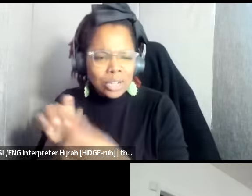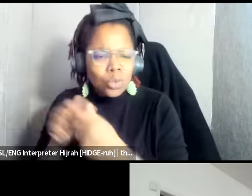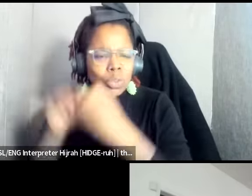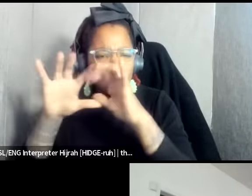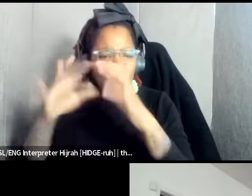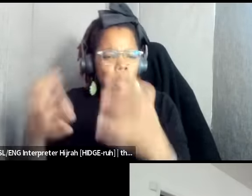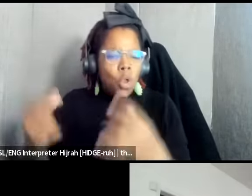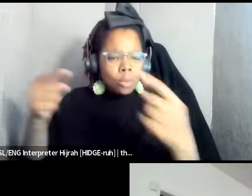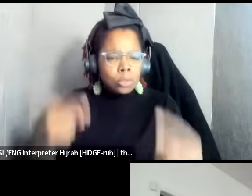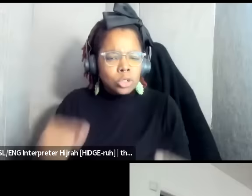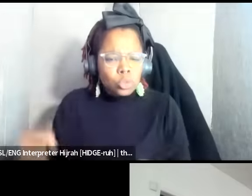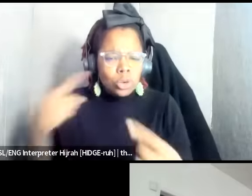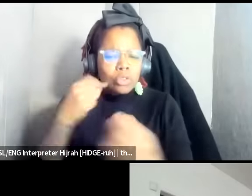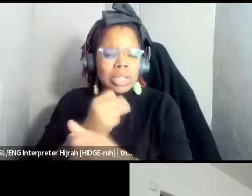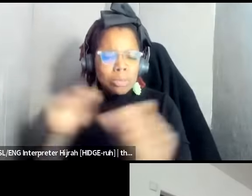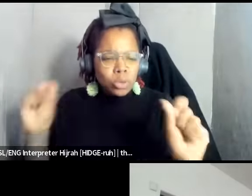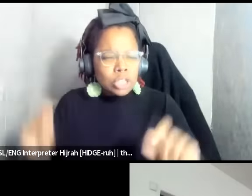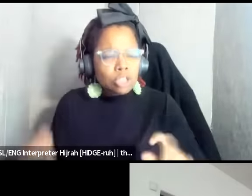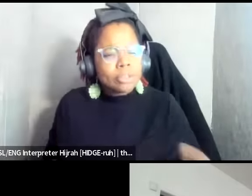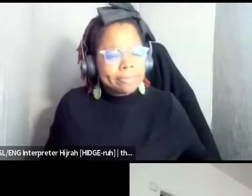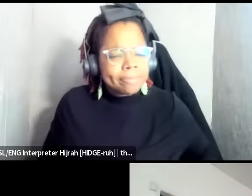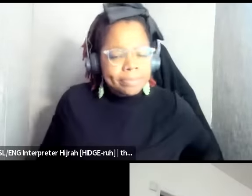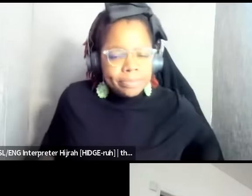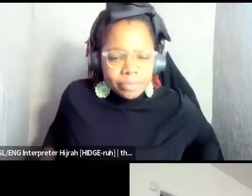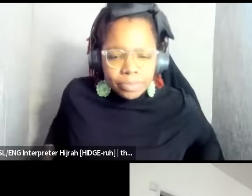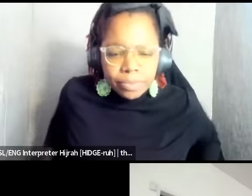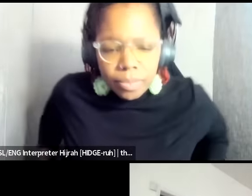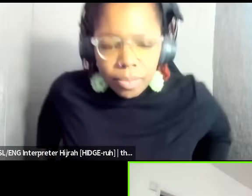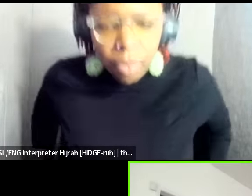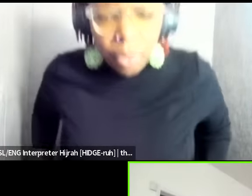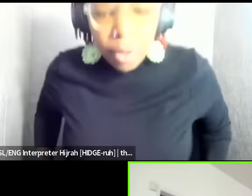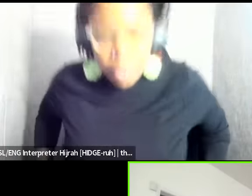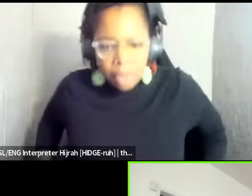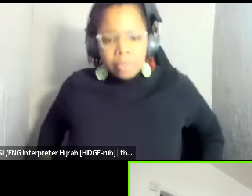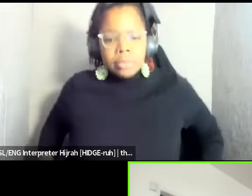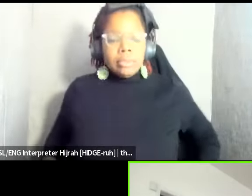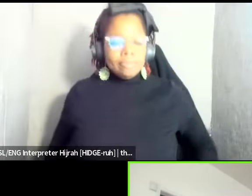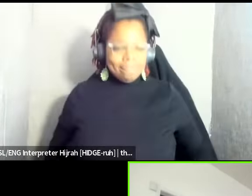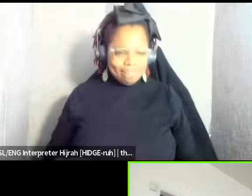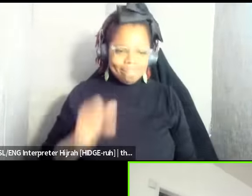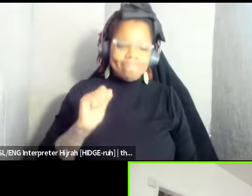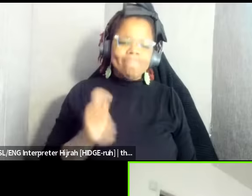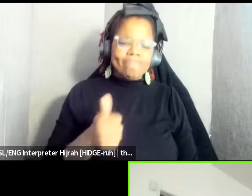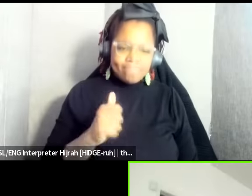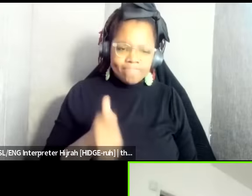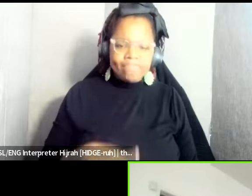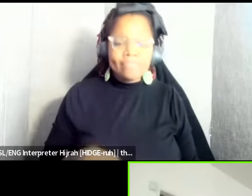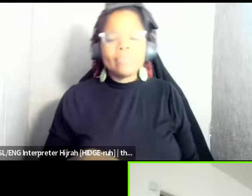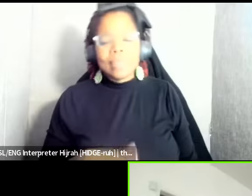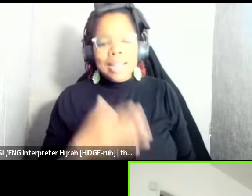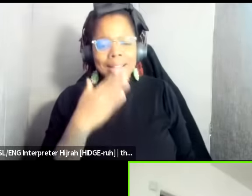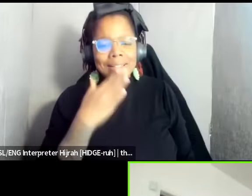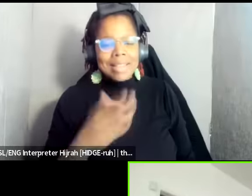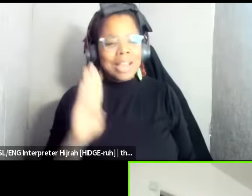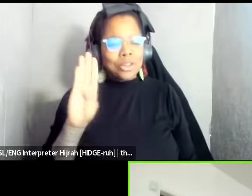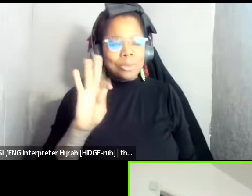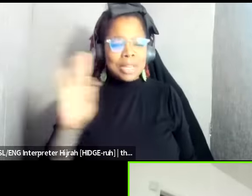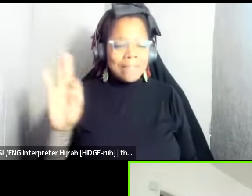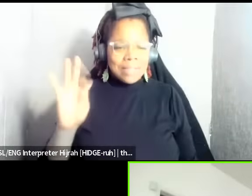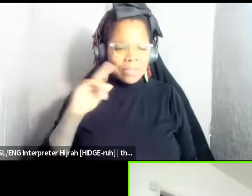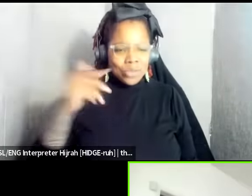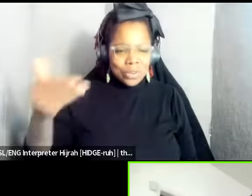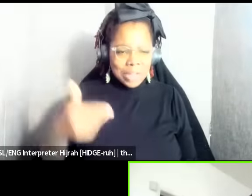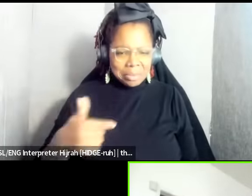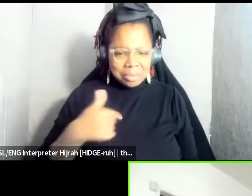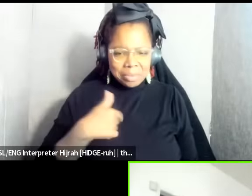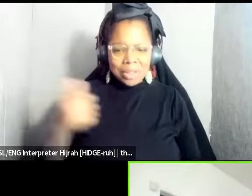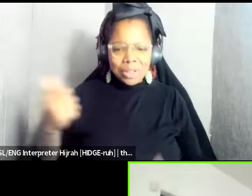Liberation r on r on thank you you uh BFF for having me and uh all the panelists uh